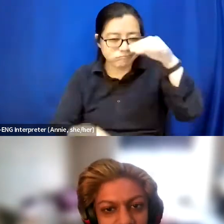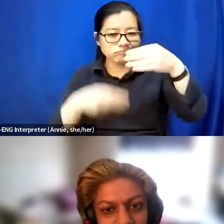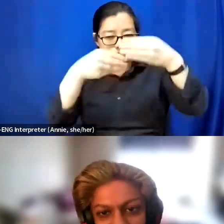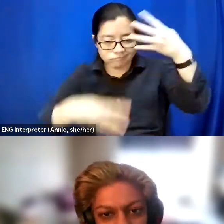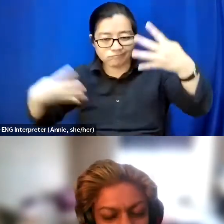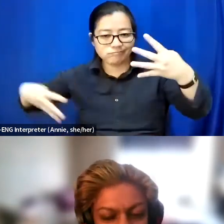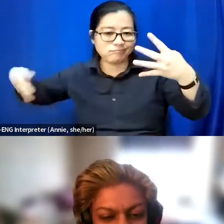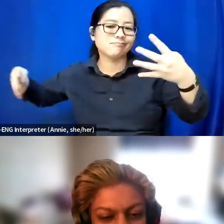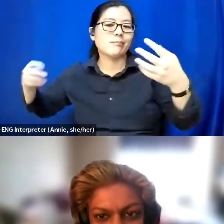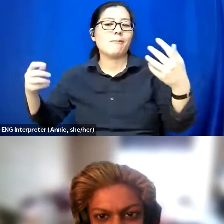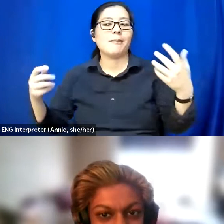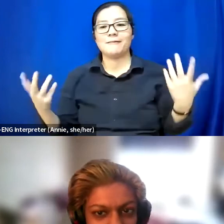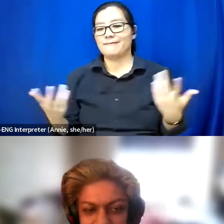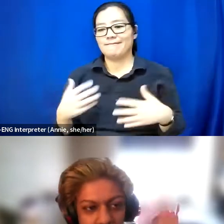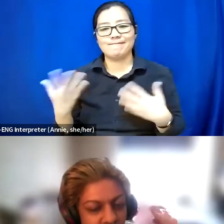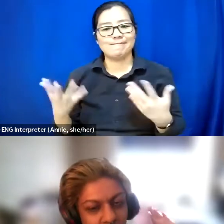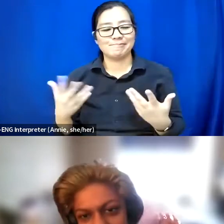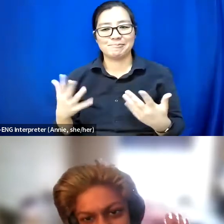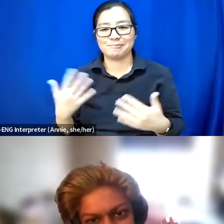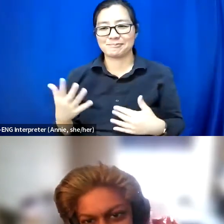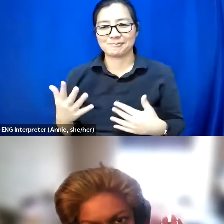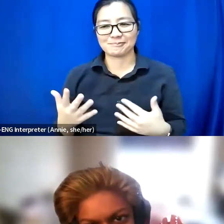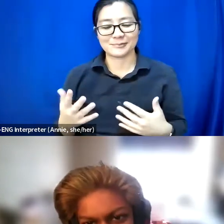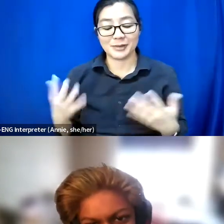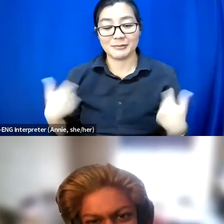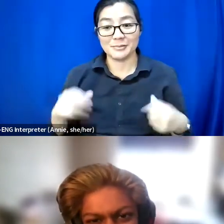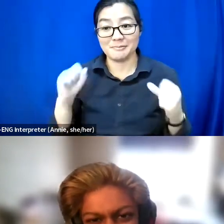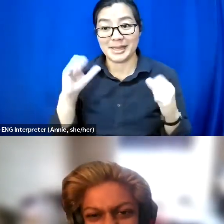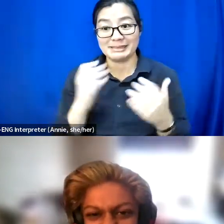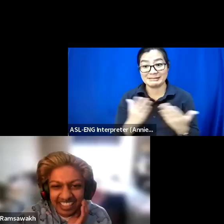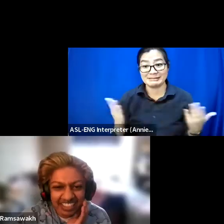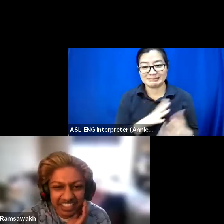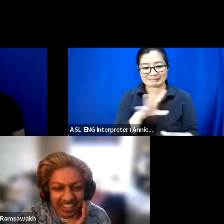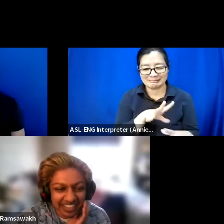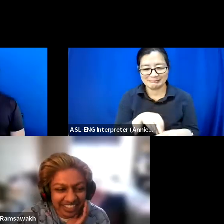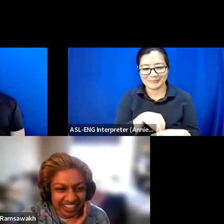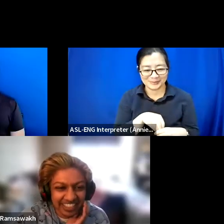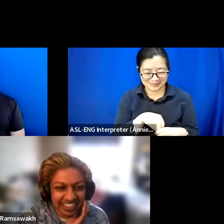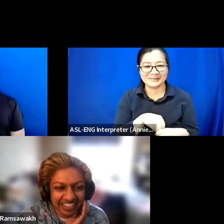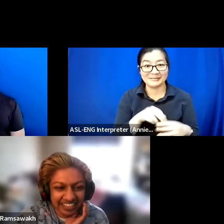of all the other [chuckle] things that I am just constantly taking on.